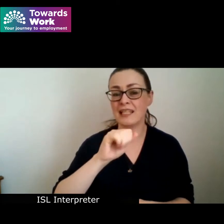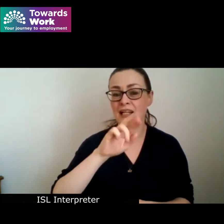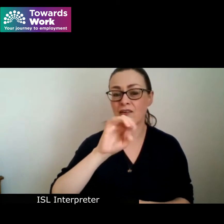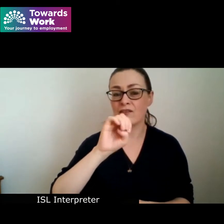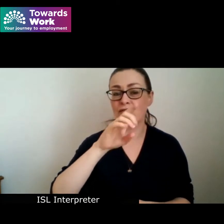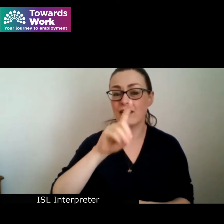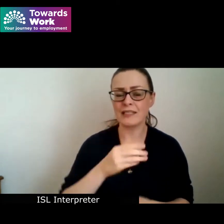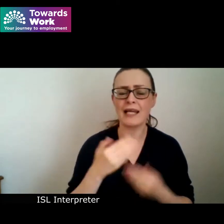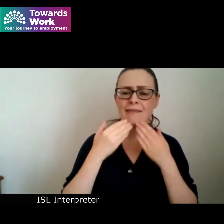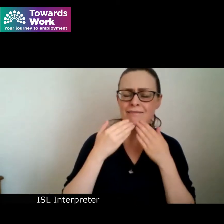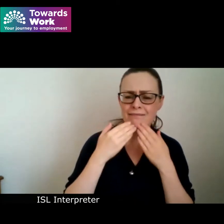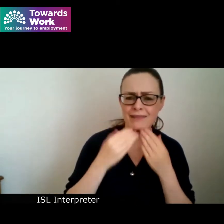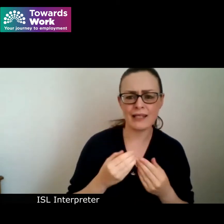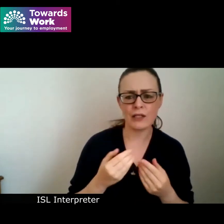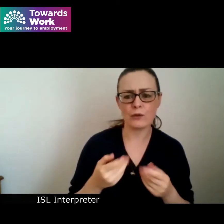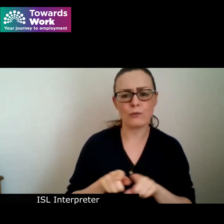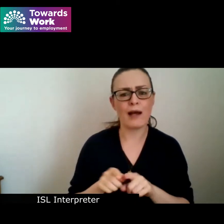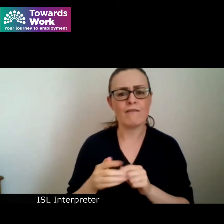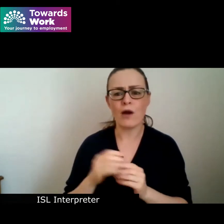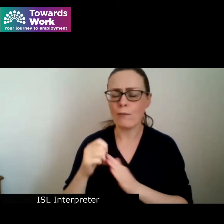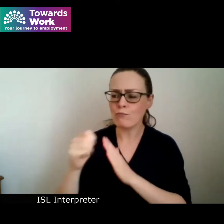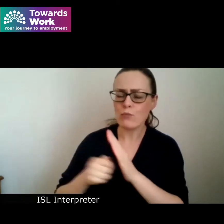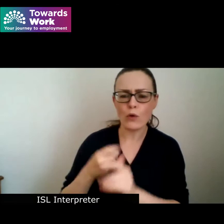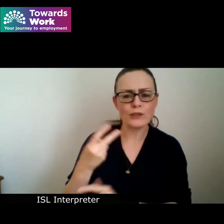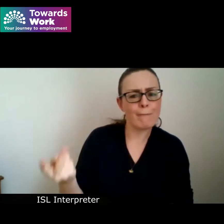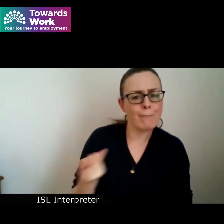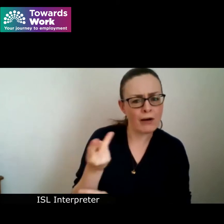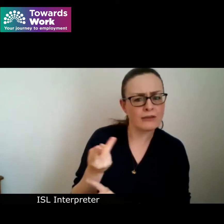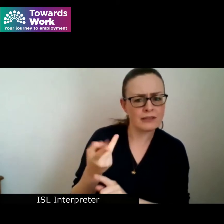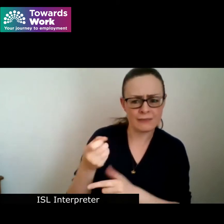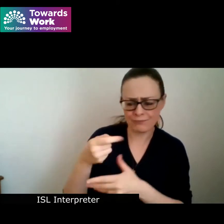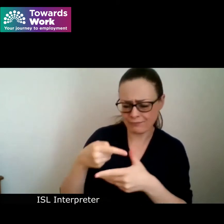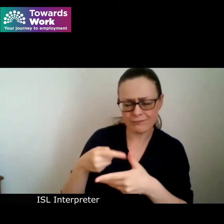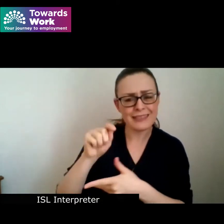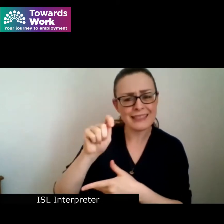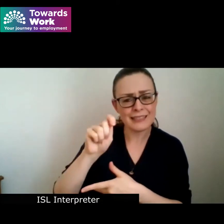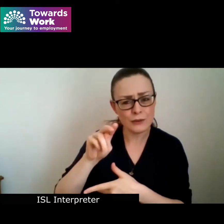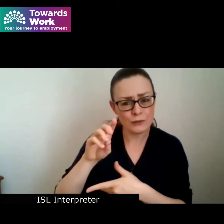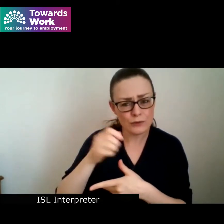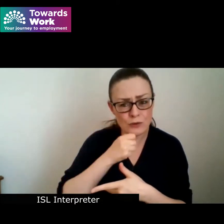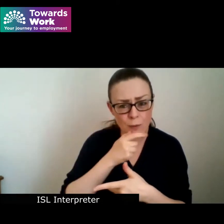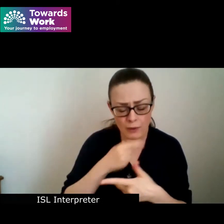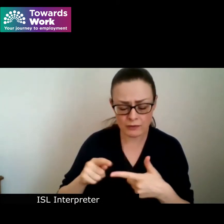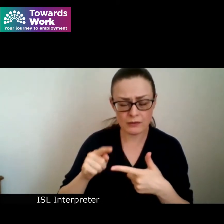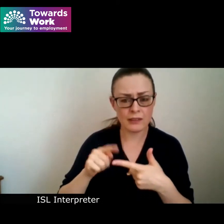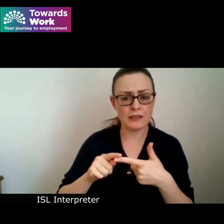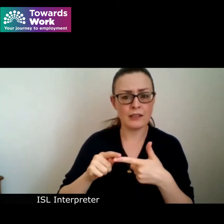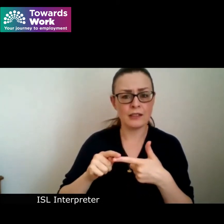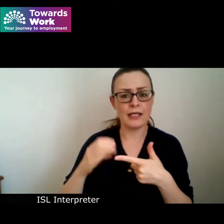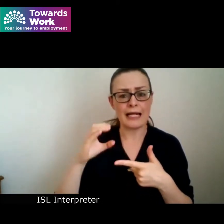thank you also to the project partners including TU Dublin Professor Cooney and Christabelle Feeney